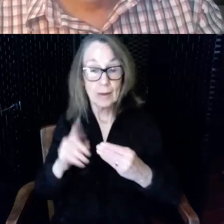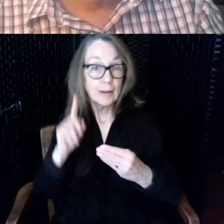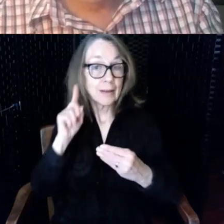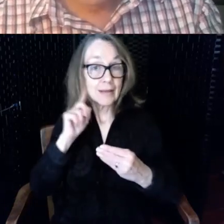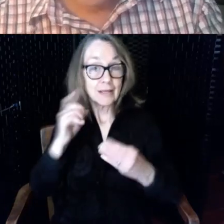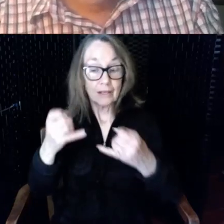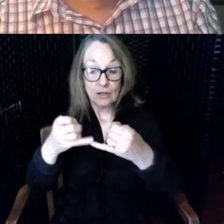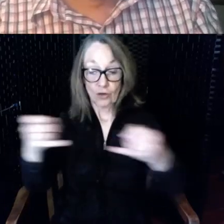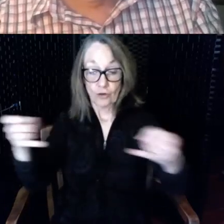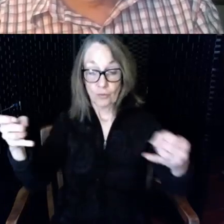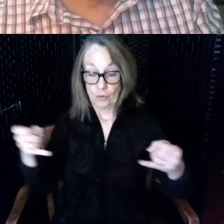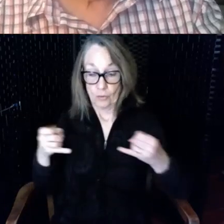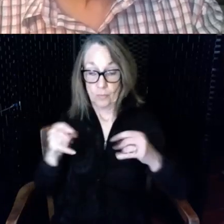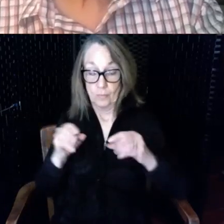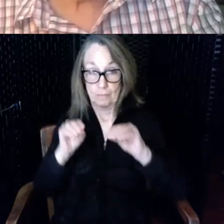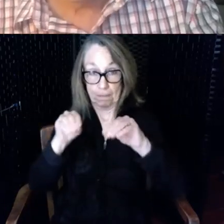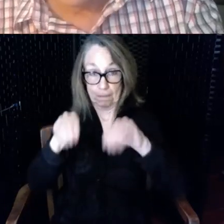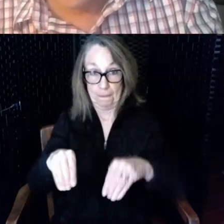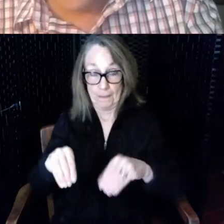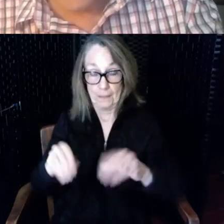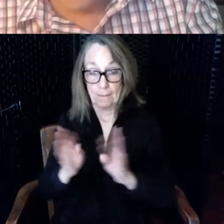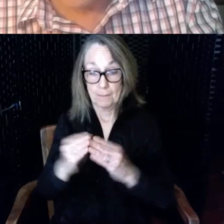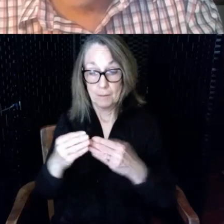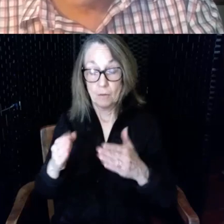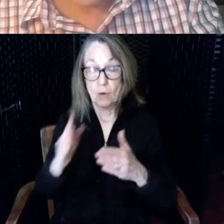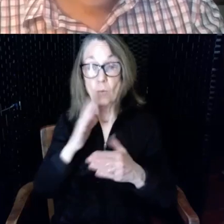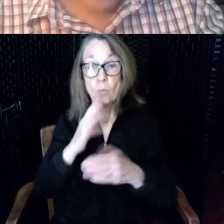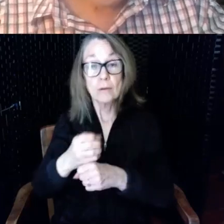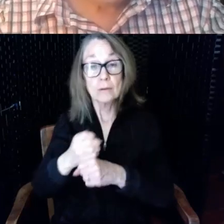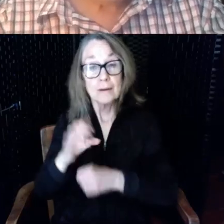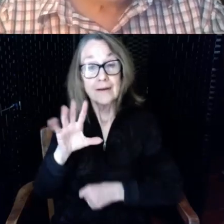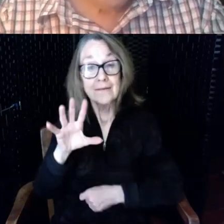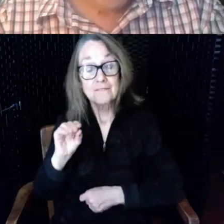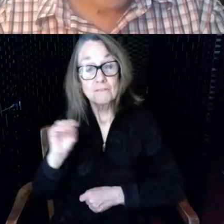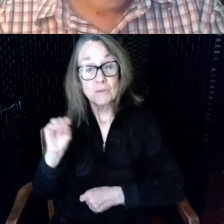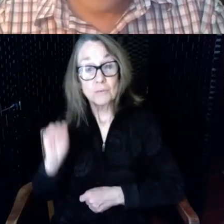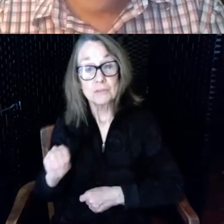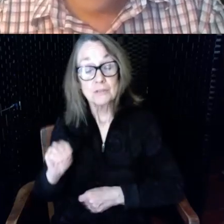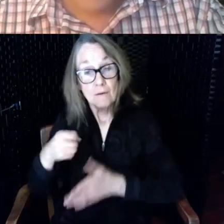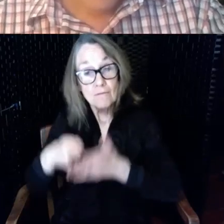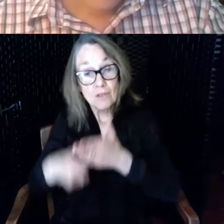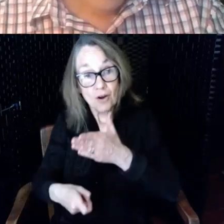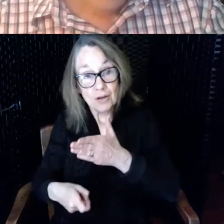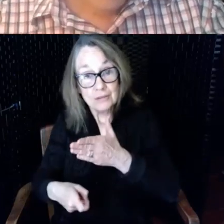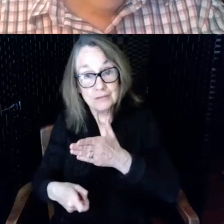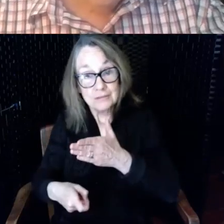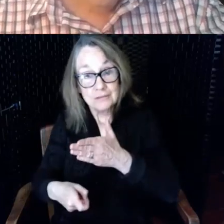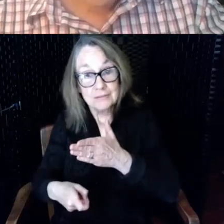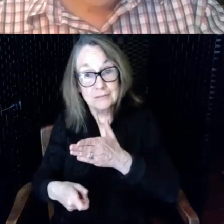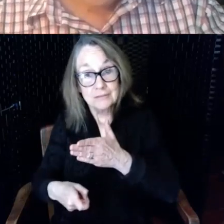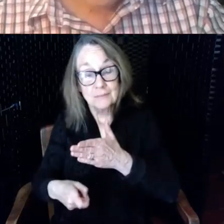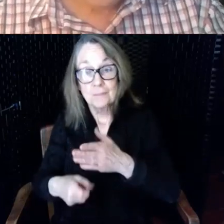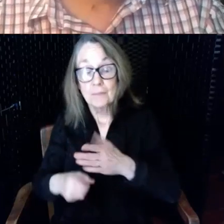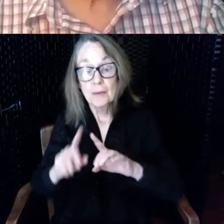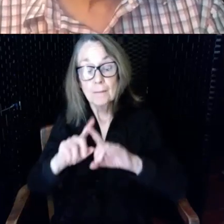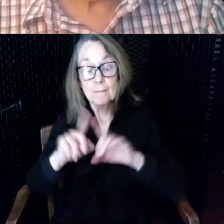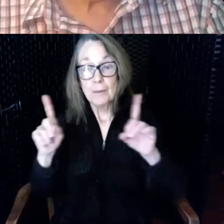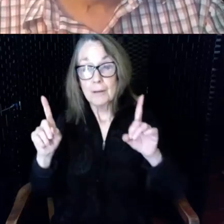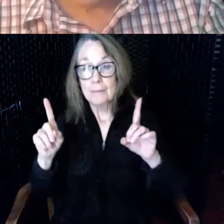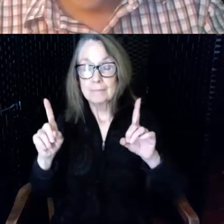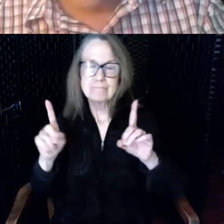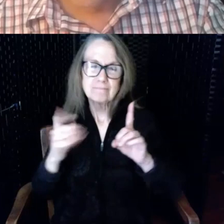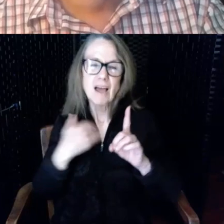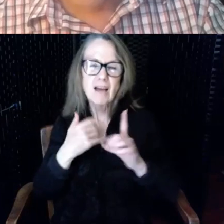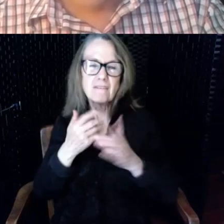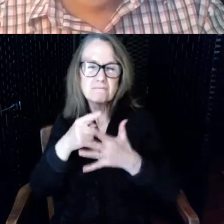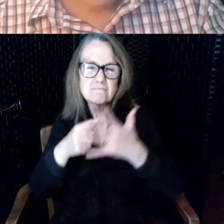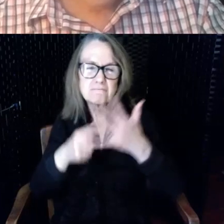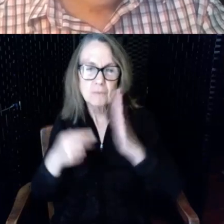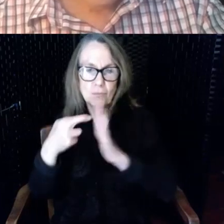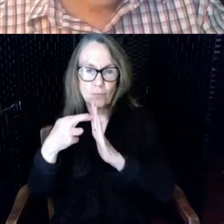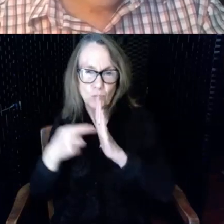would receive up to 50% of the cost of the grant but within certain limits